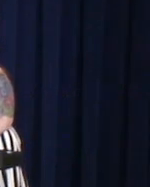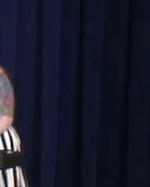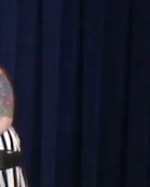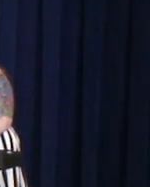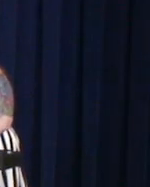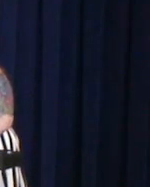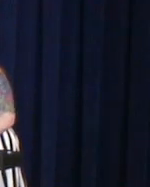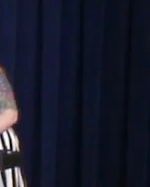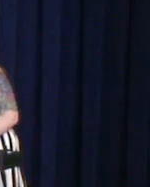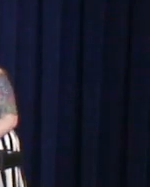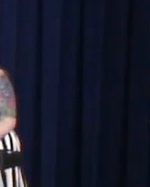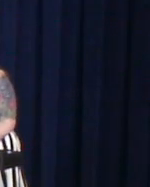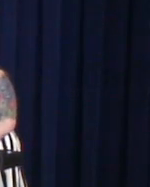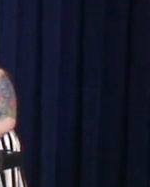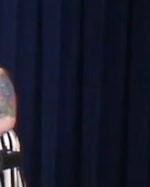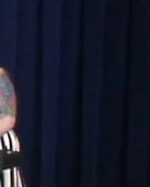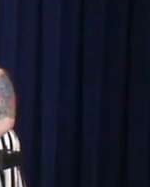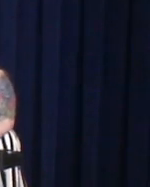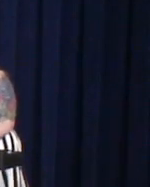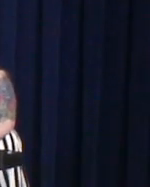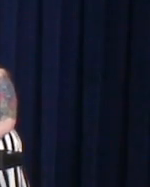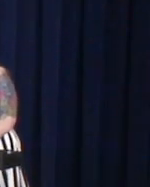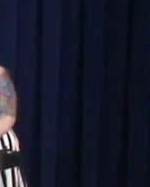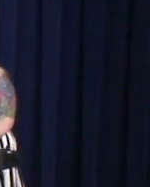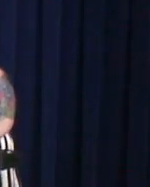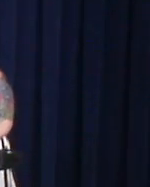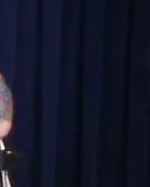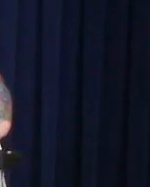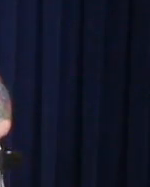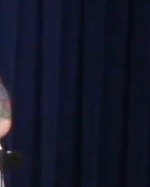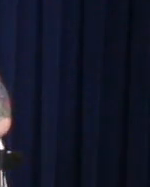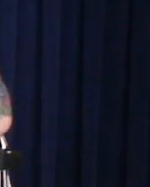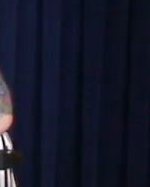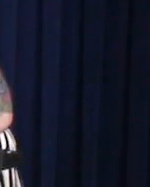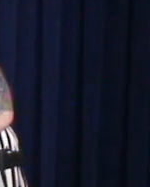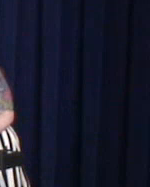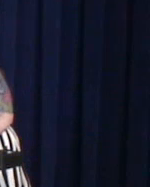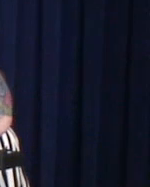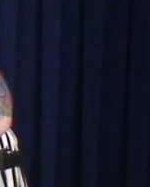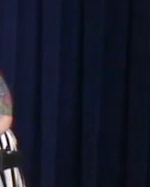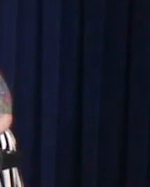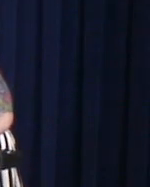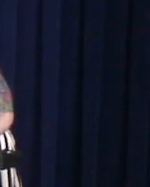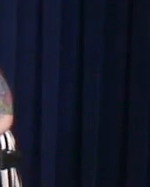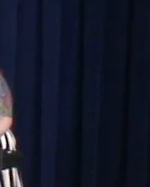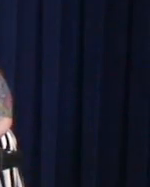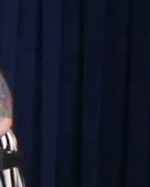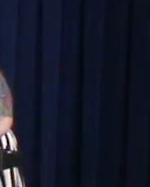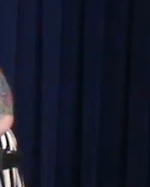I can't change even if I tried.